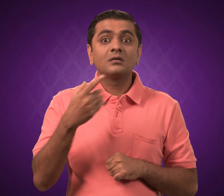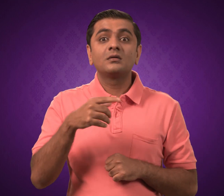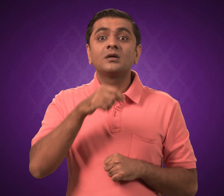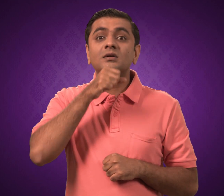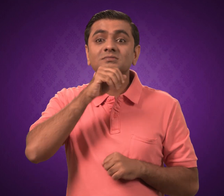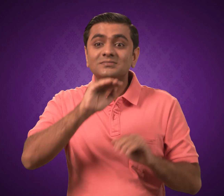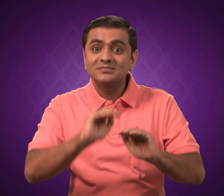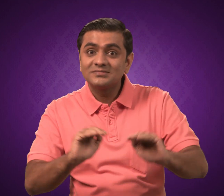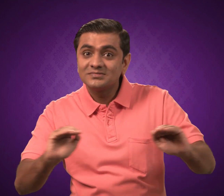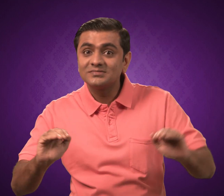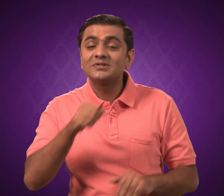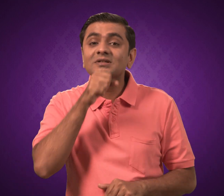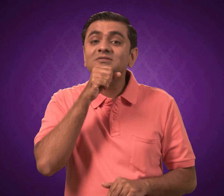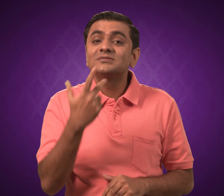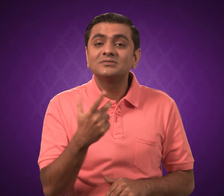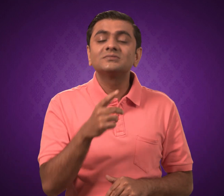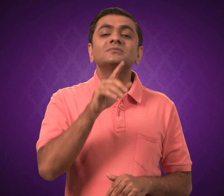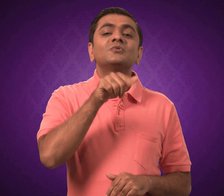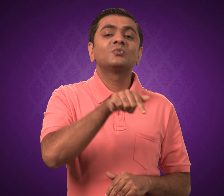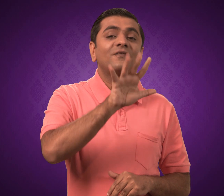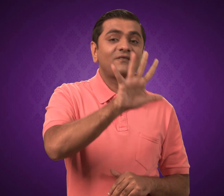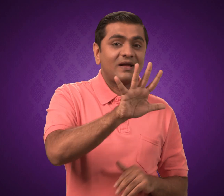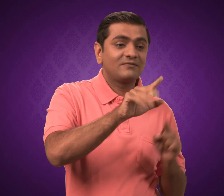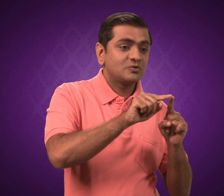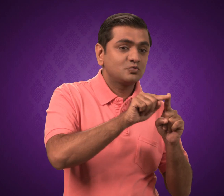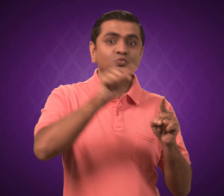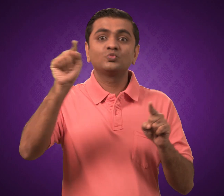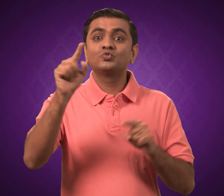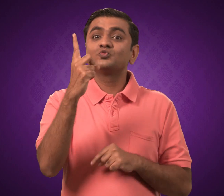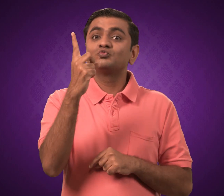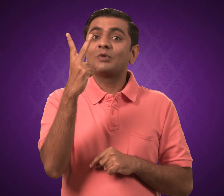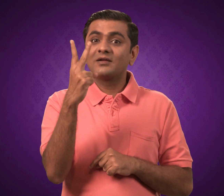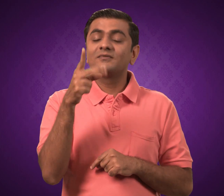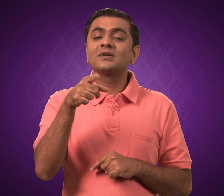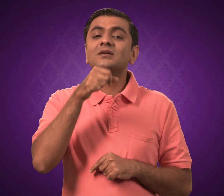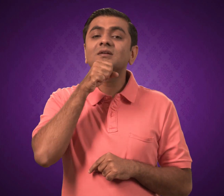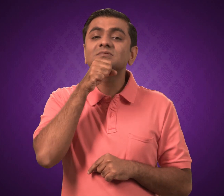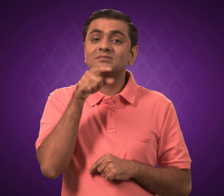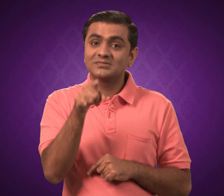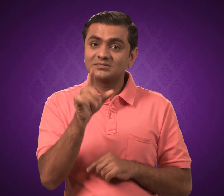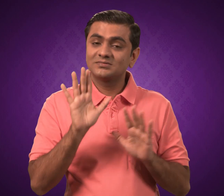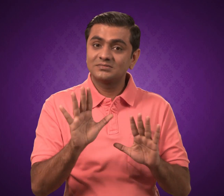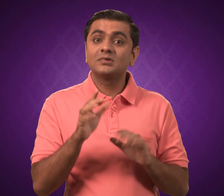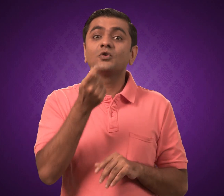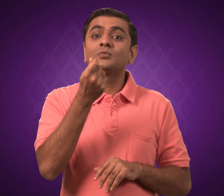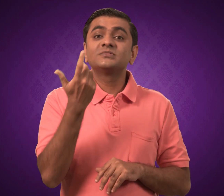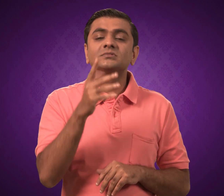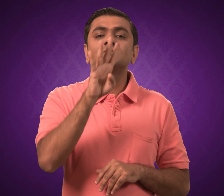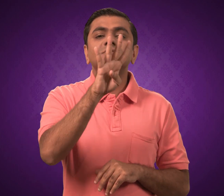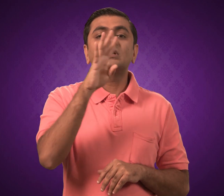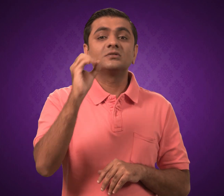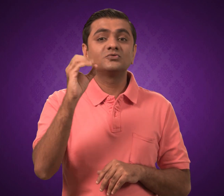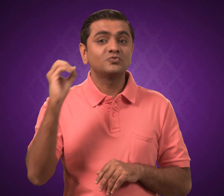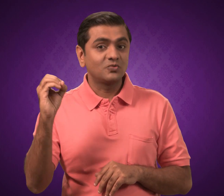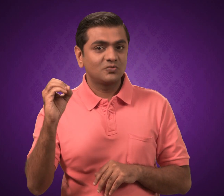For children between 5-12yrs, it is Rs 400.